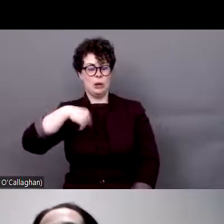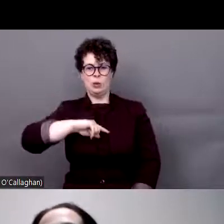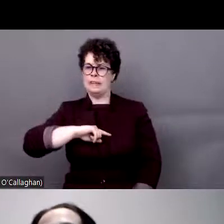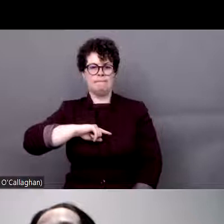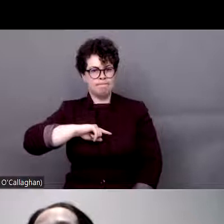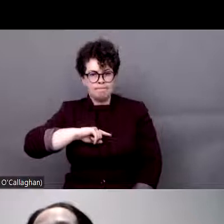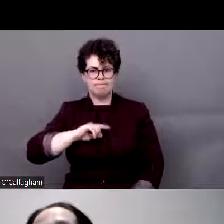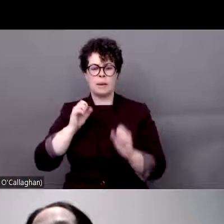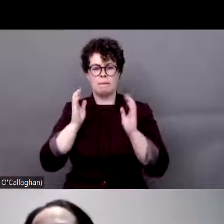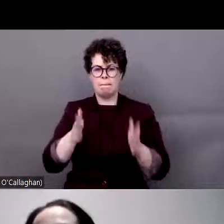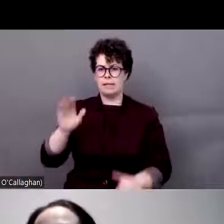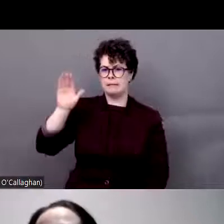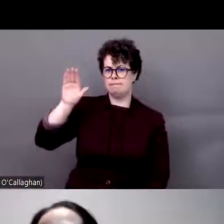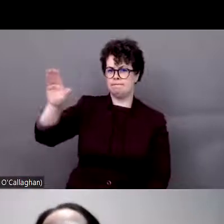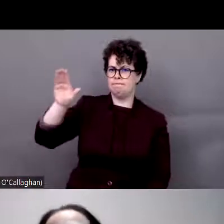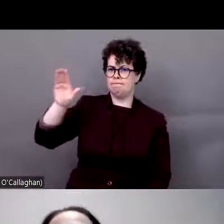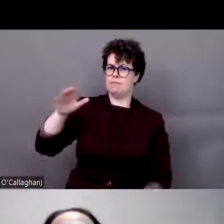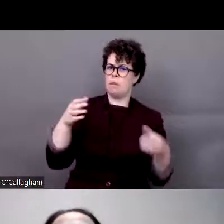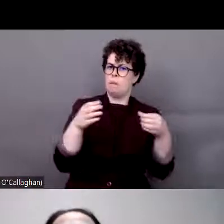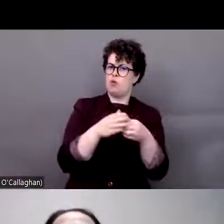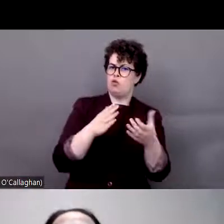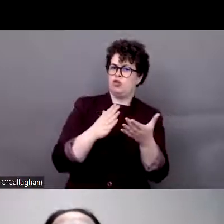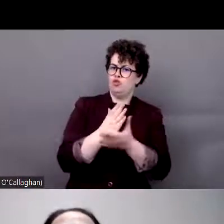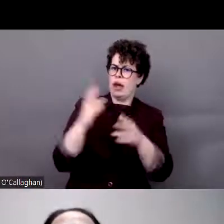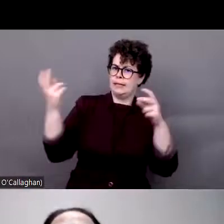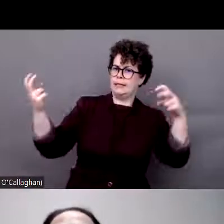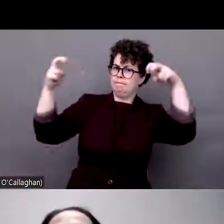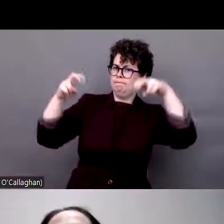protection of national minority rights in Ukraine and we